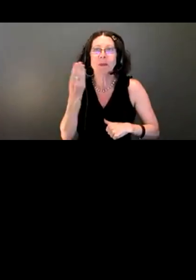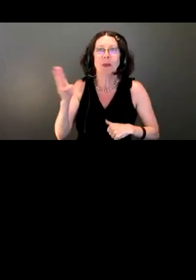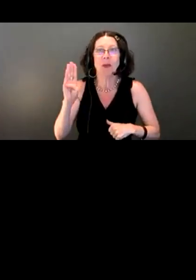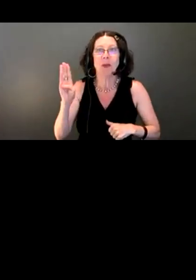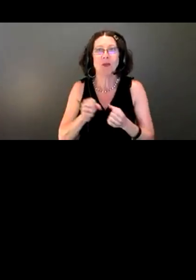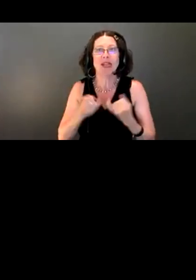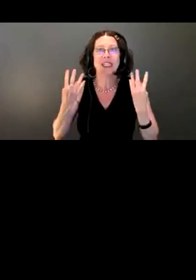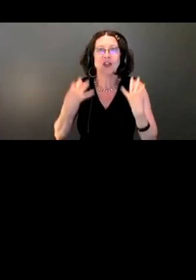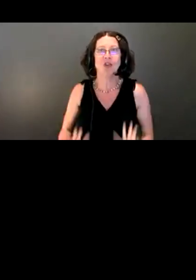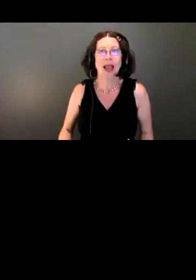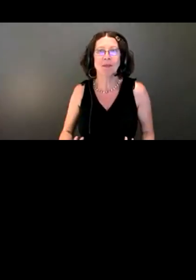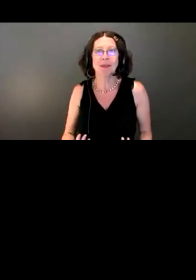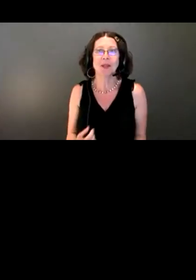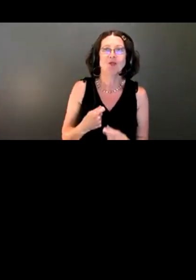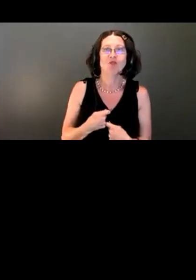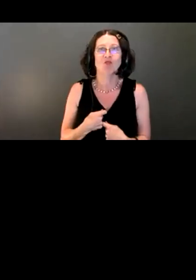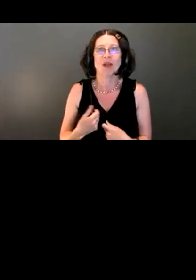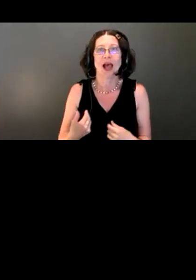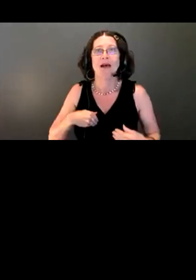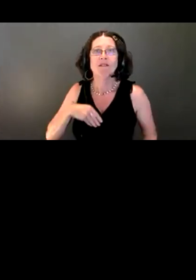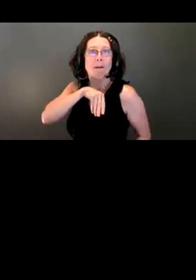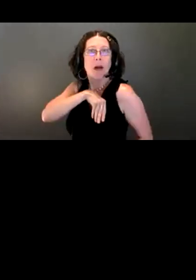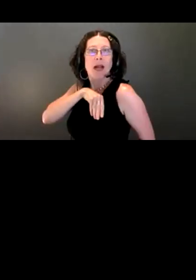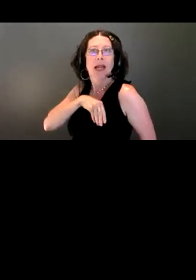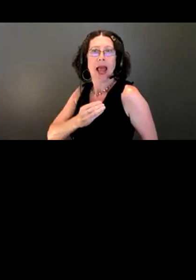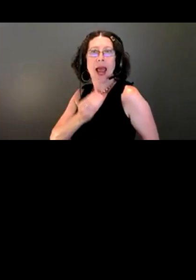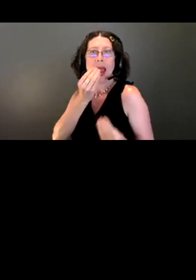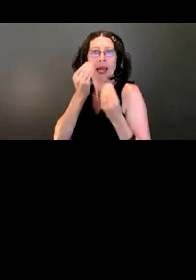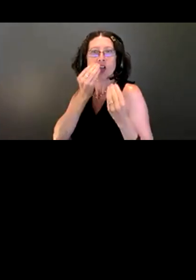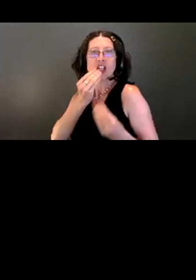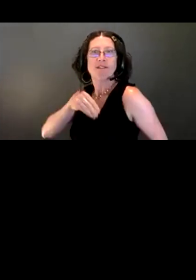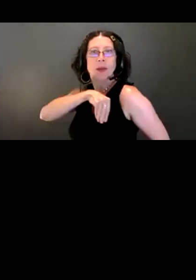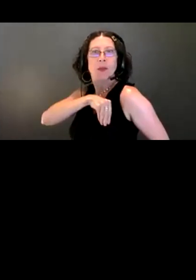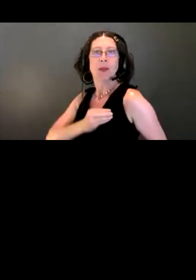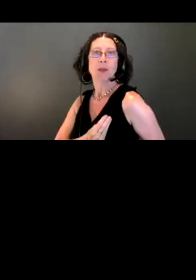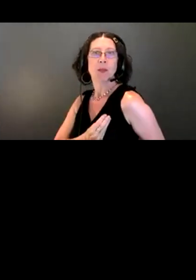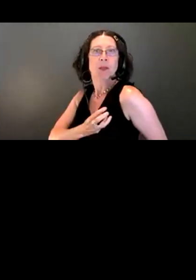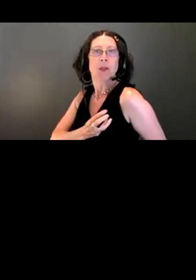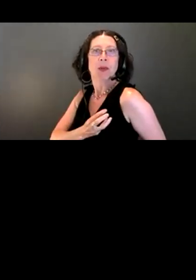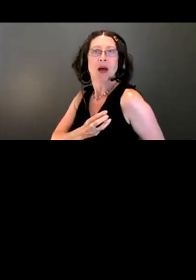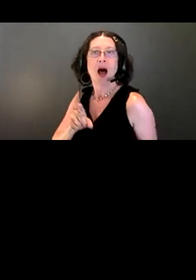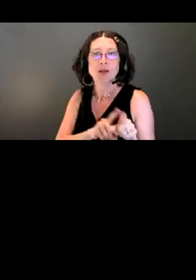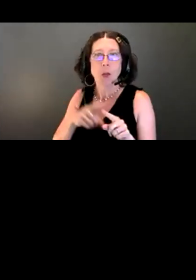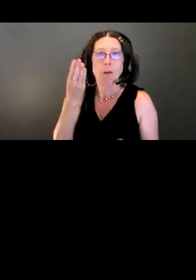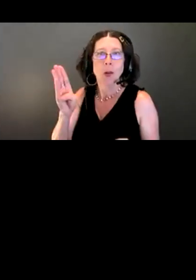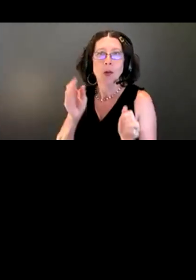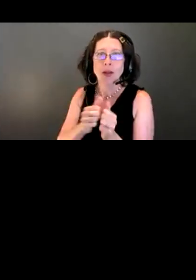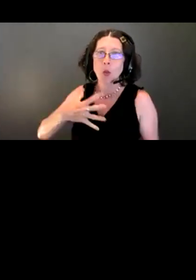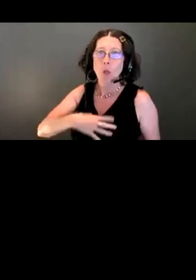And I have a pocket handkerchief poking out of the top of the my pocket that's also blue with white polka dots.